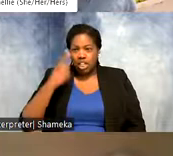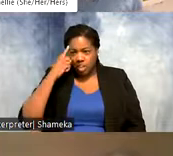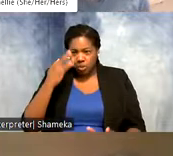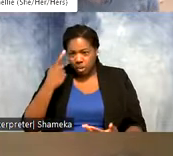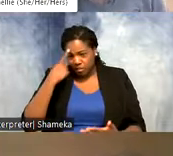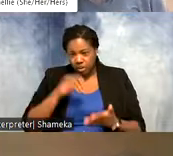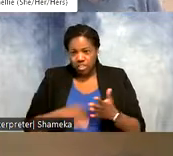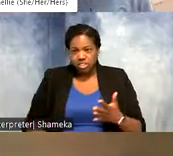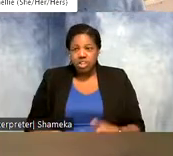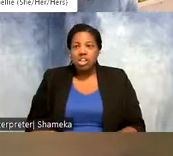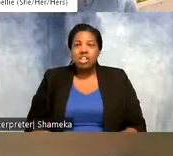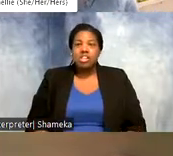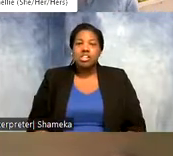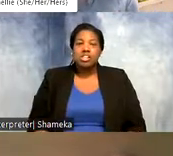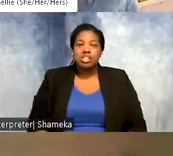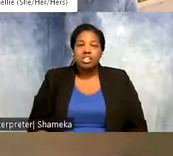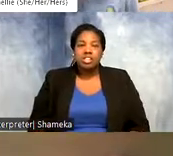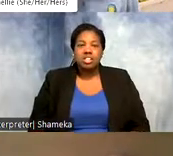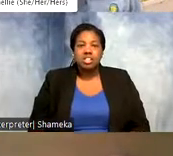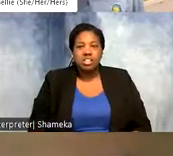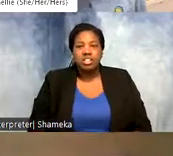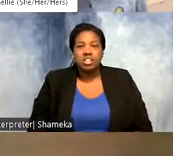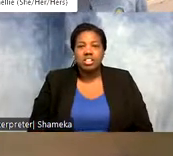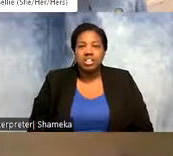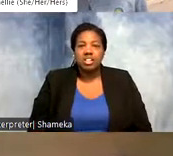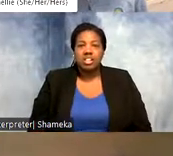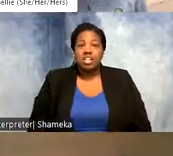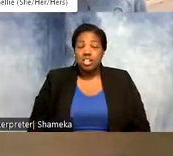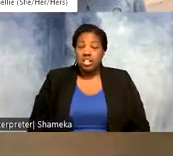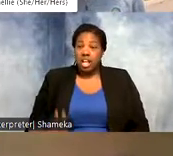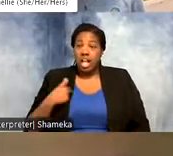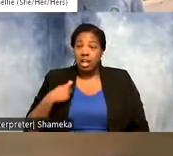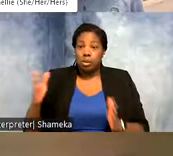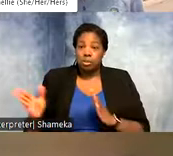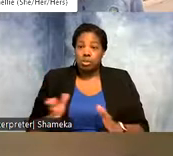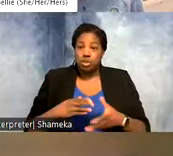How will I celebrate World Migratory Bird Day? So I plan to go out bird watching